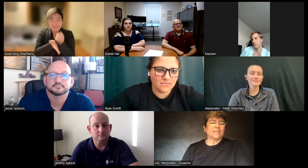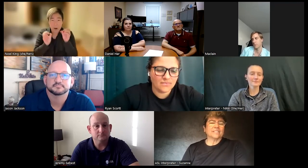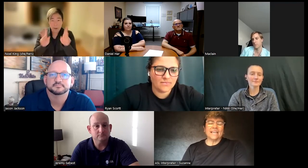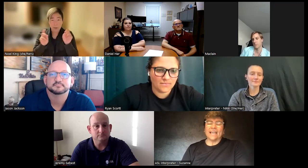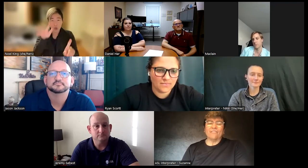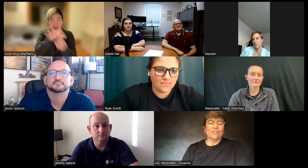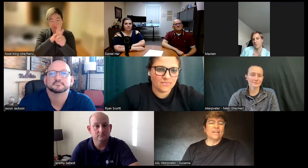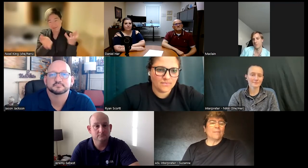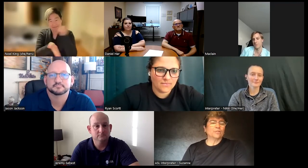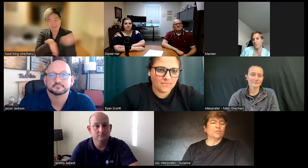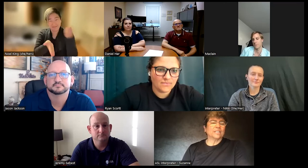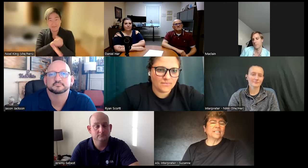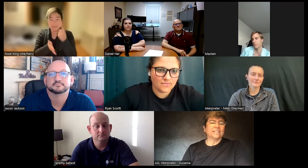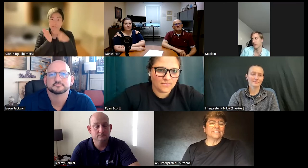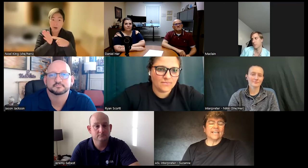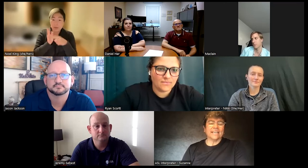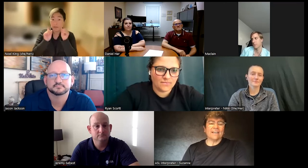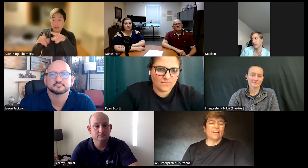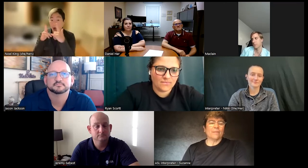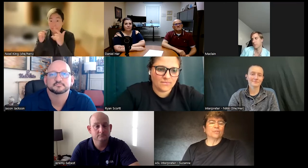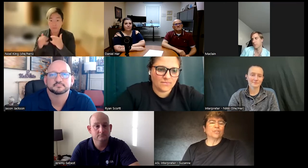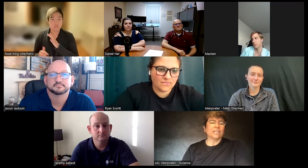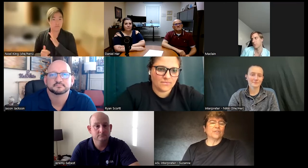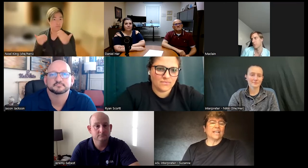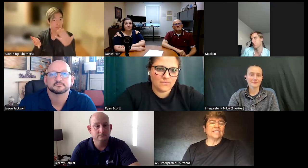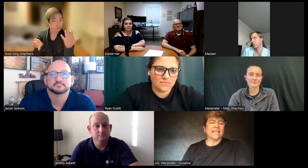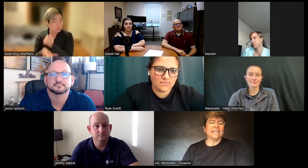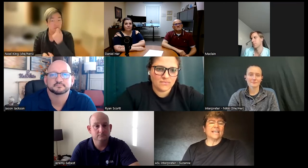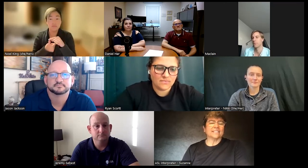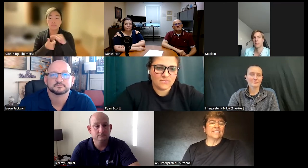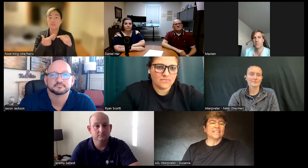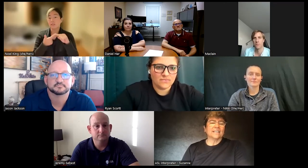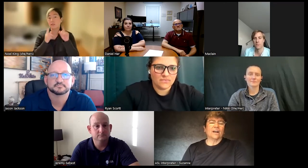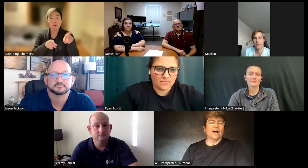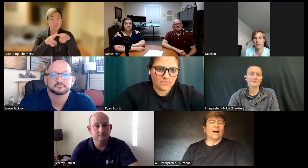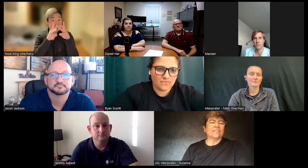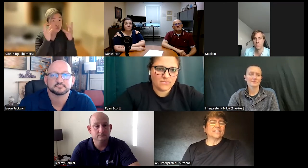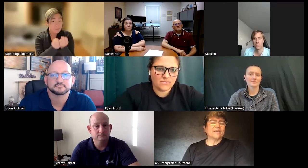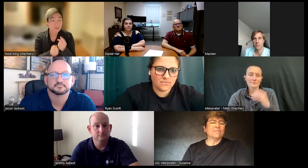take every opportunity take every opportunity you can say yes at the same